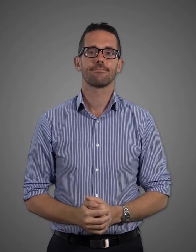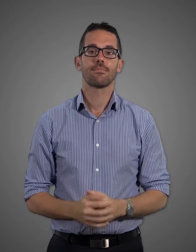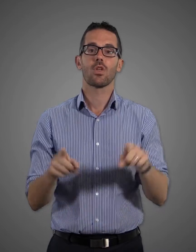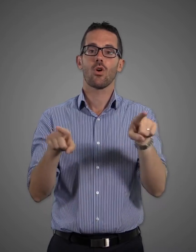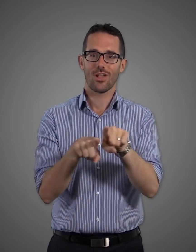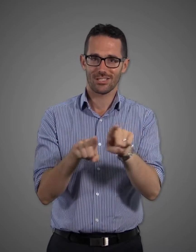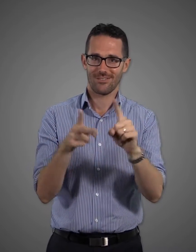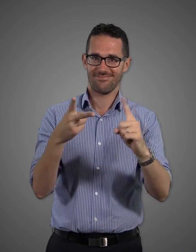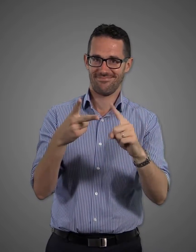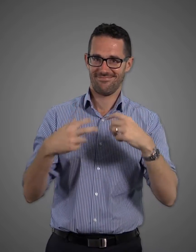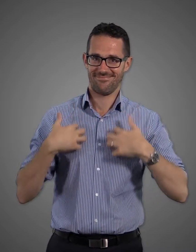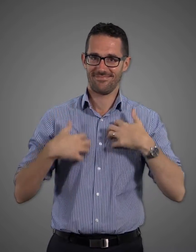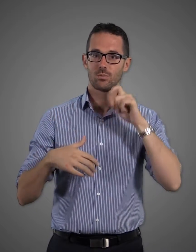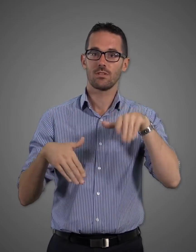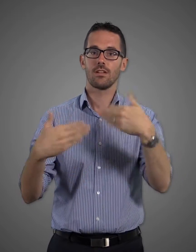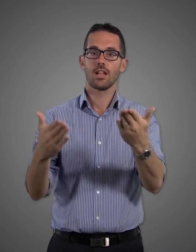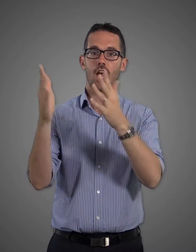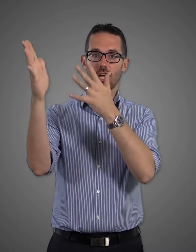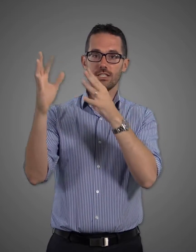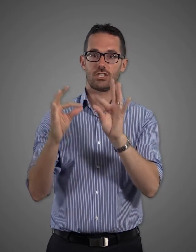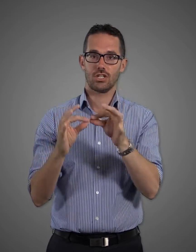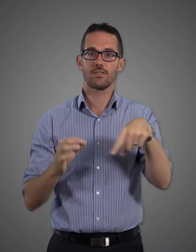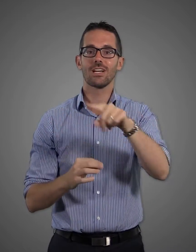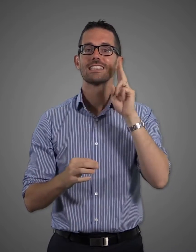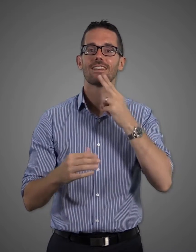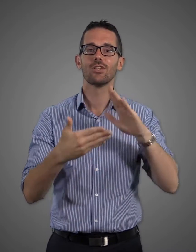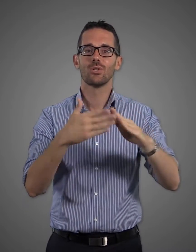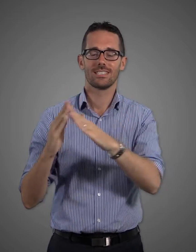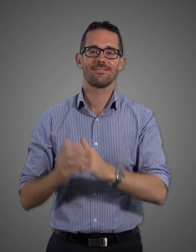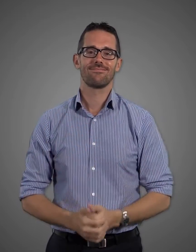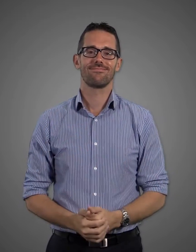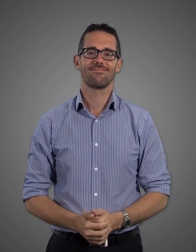Secondly, Auslan interpreters will be provided for the Deaf community.